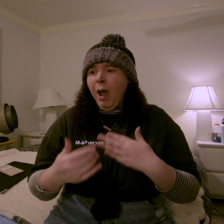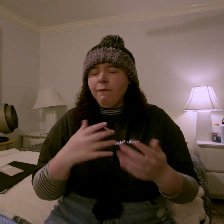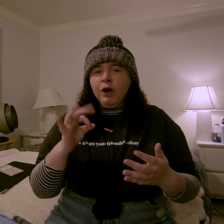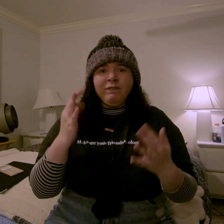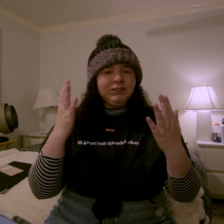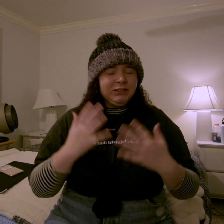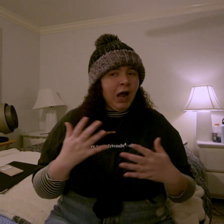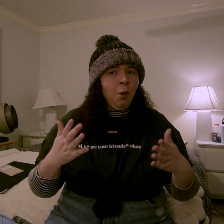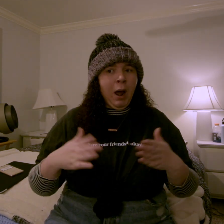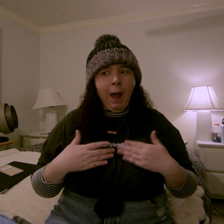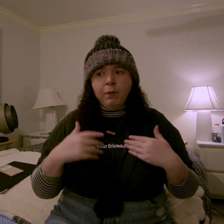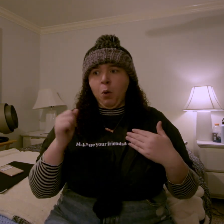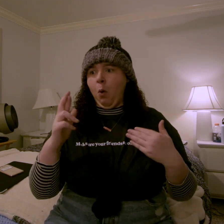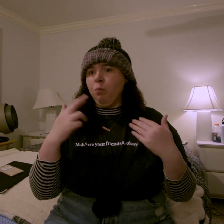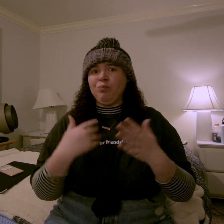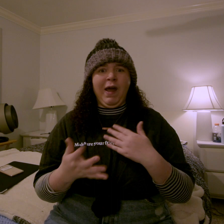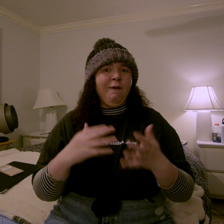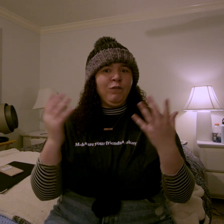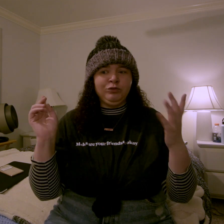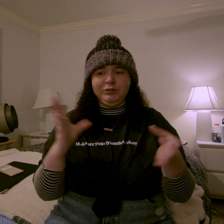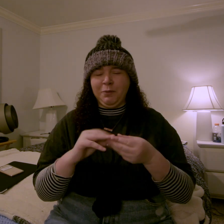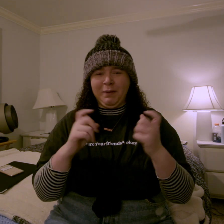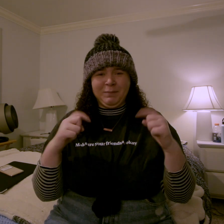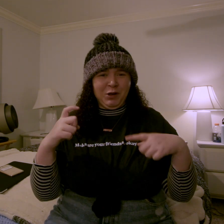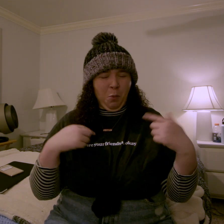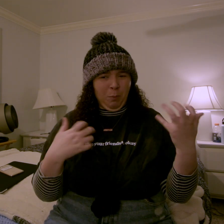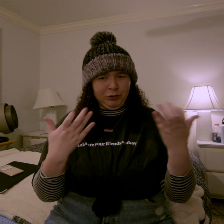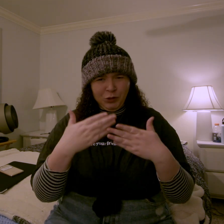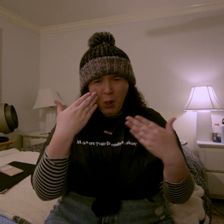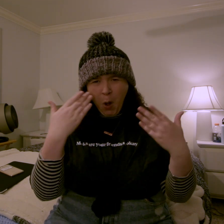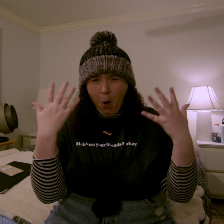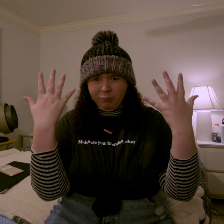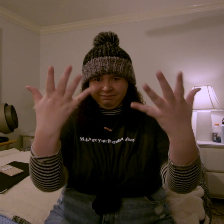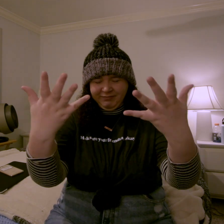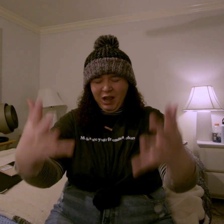whatever if it was sad, happy, or whatever. just comment below, i want to know